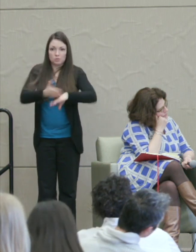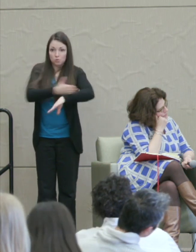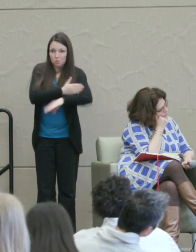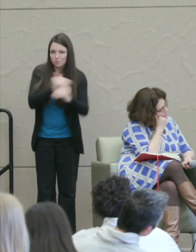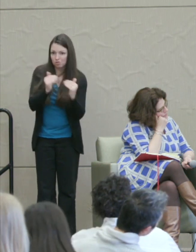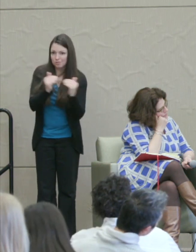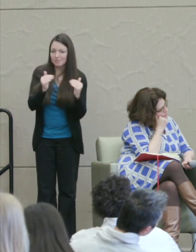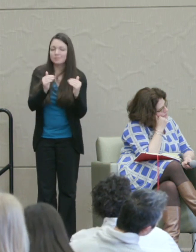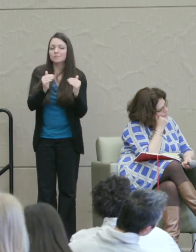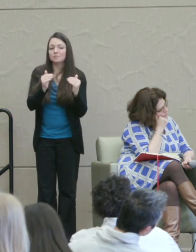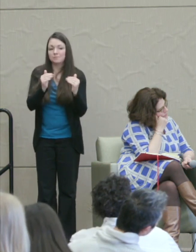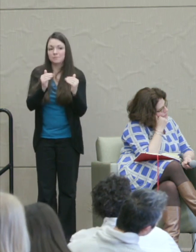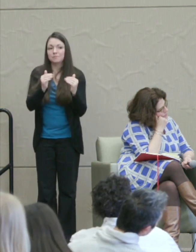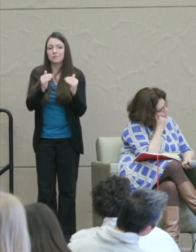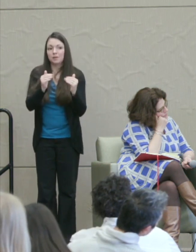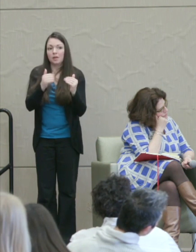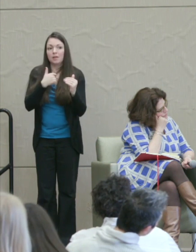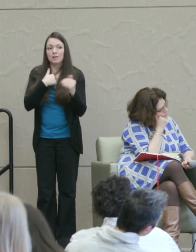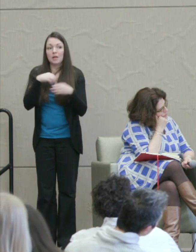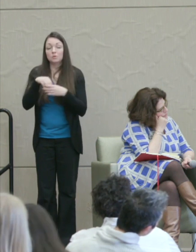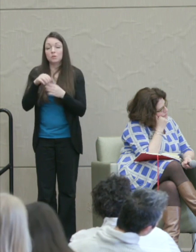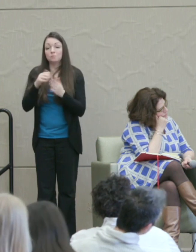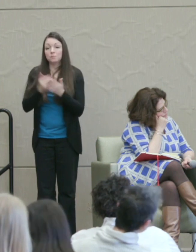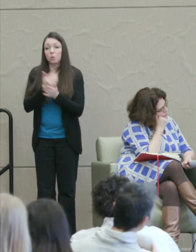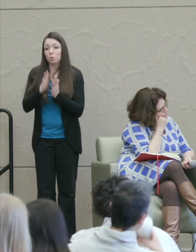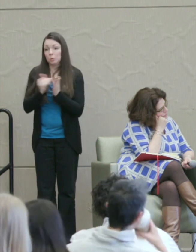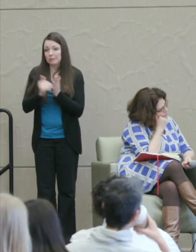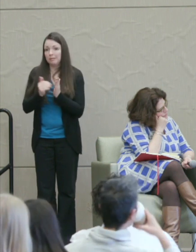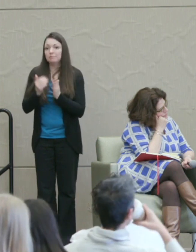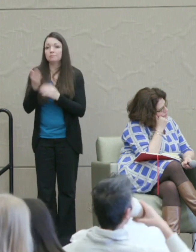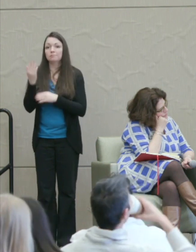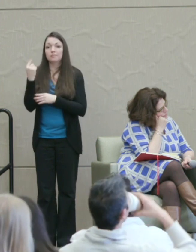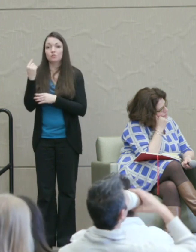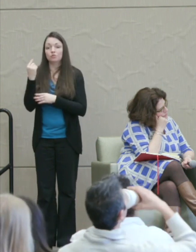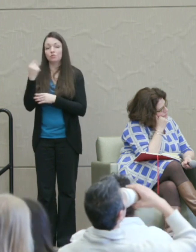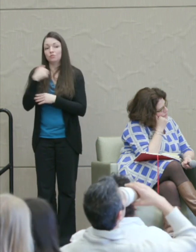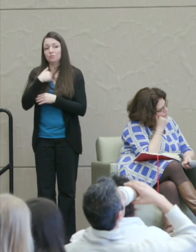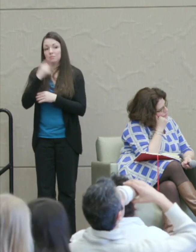Martha Nussbaum: I was in New Zealand for a while last year and observed a very fine